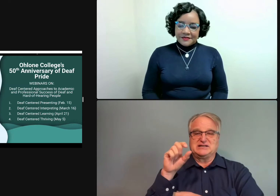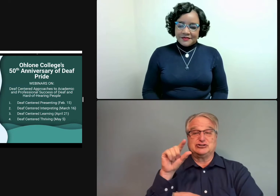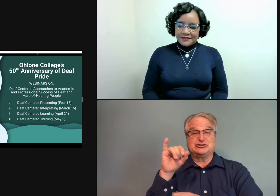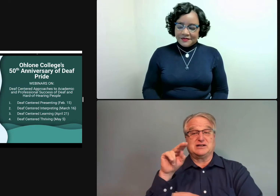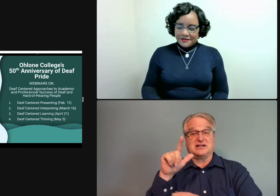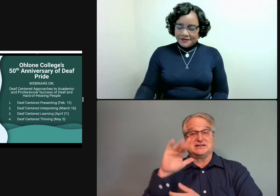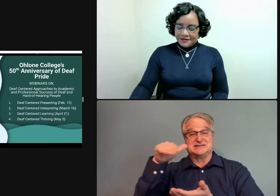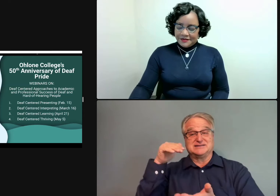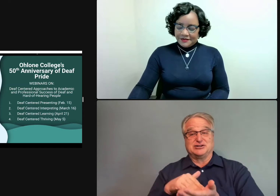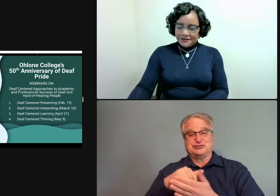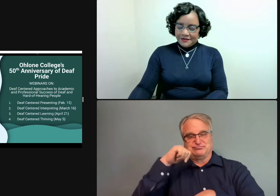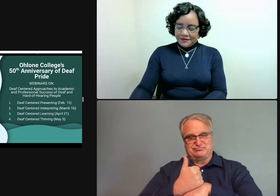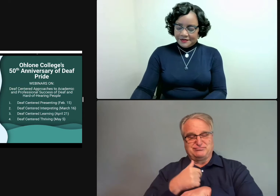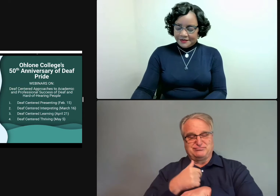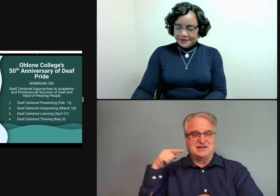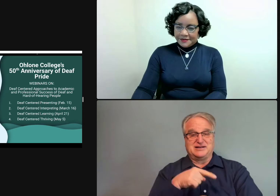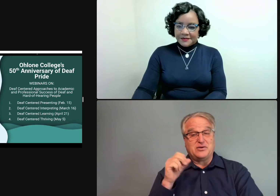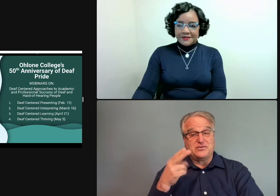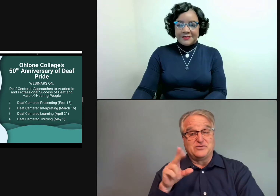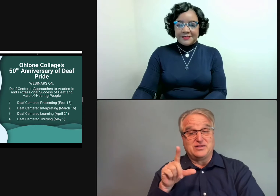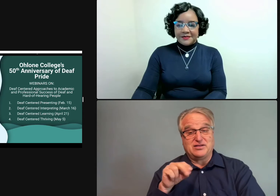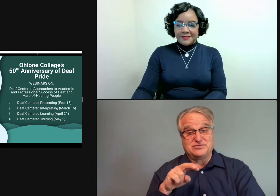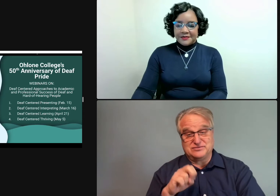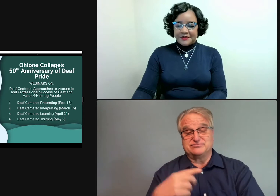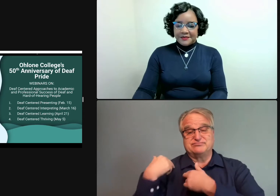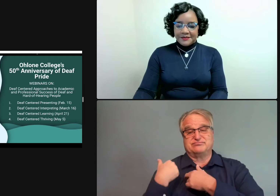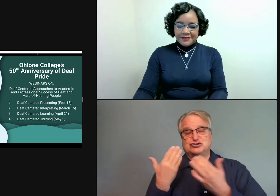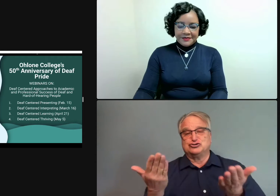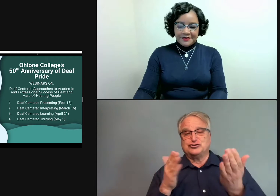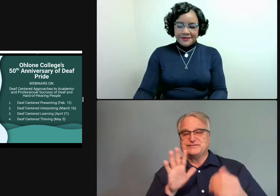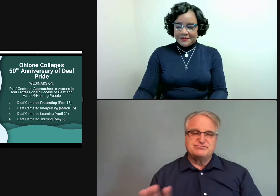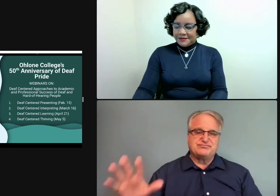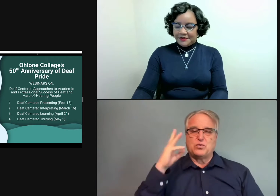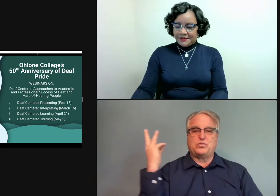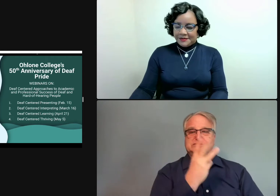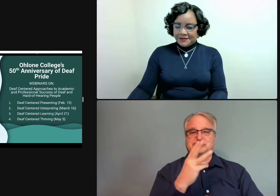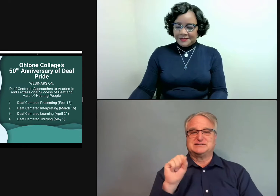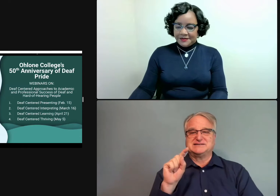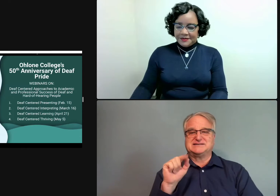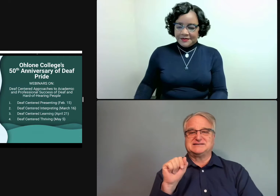Also, we have the Gallaudet University Western Regional Center housed at Ohlone College.